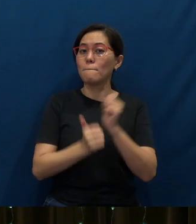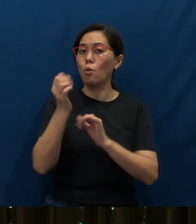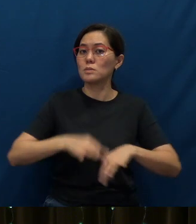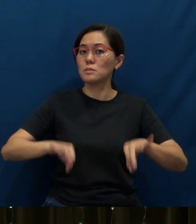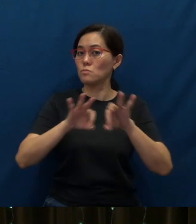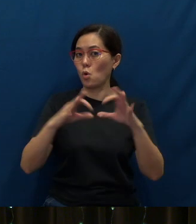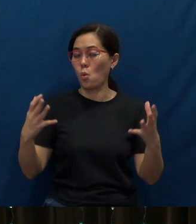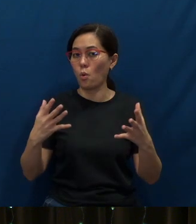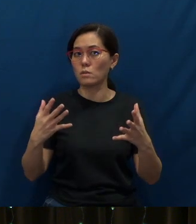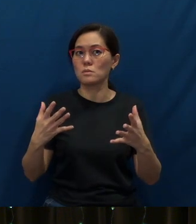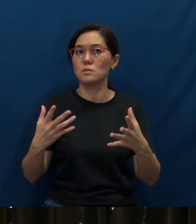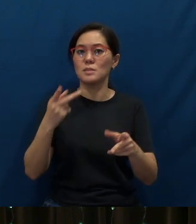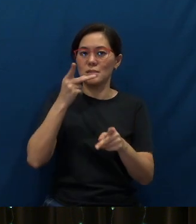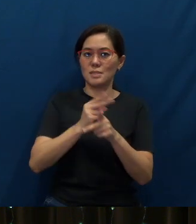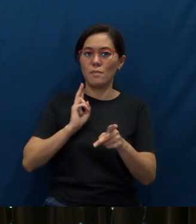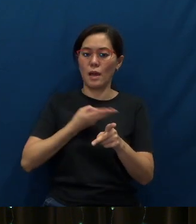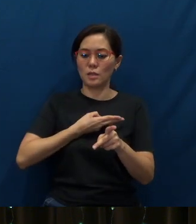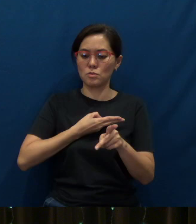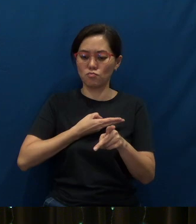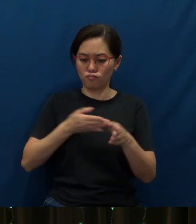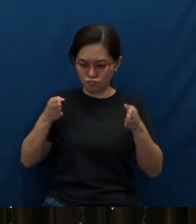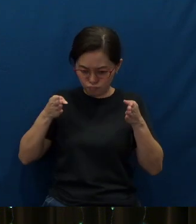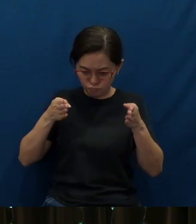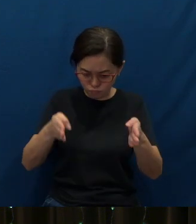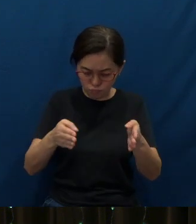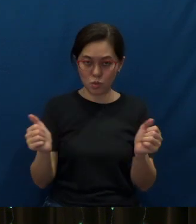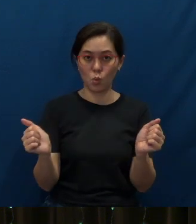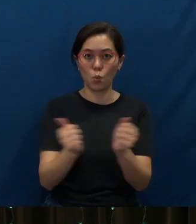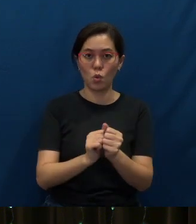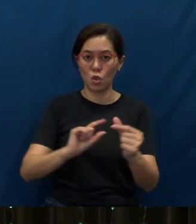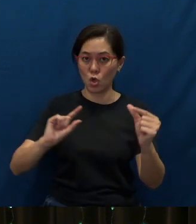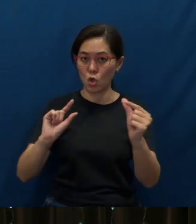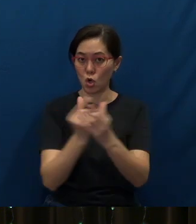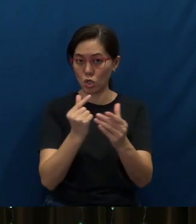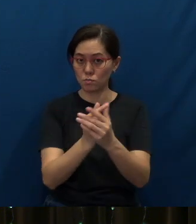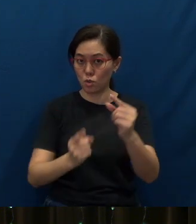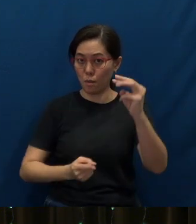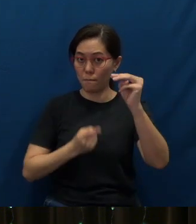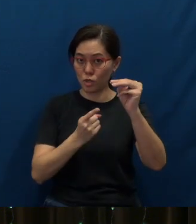to keep us on track with our Gospel mission as a church,